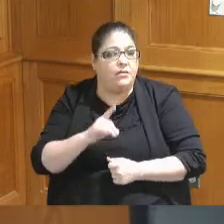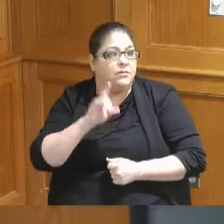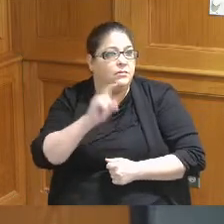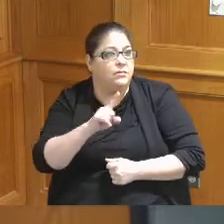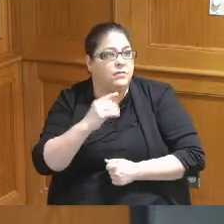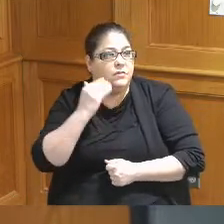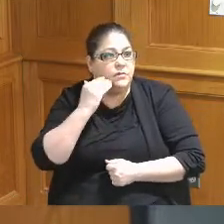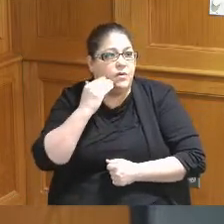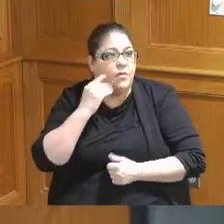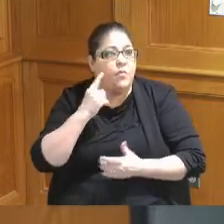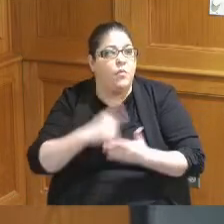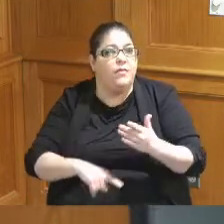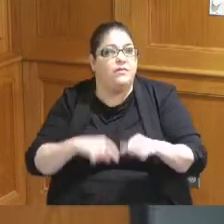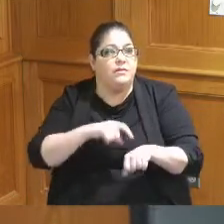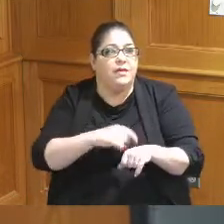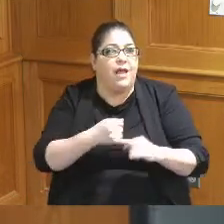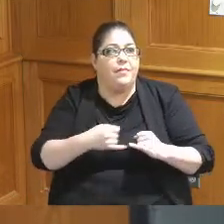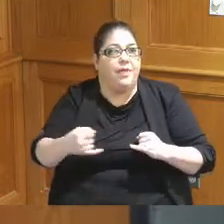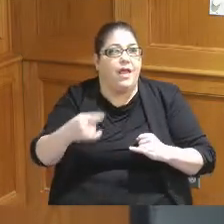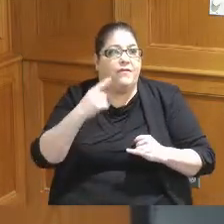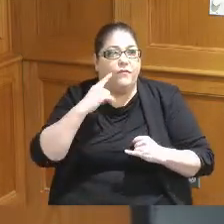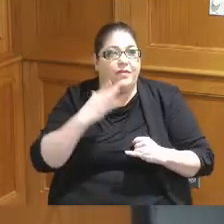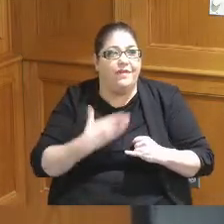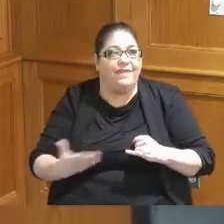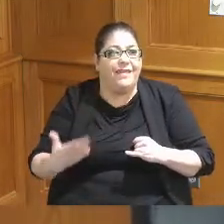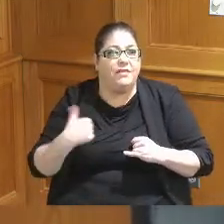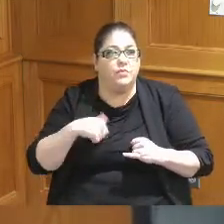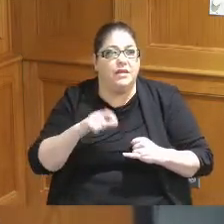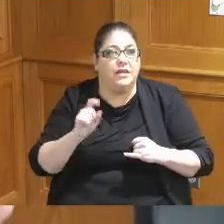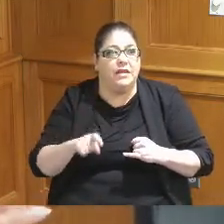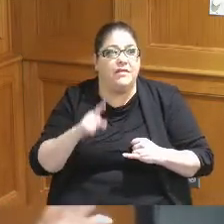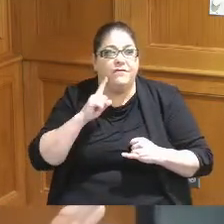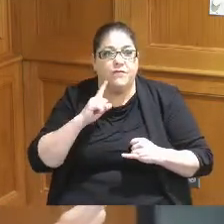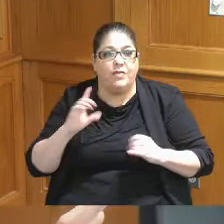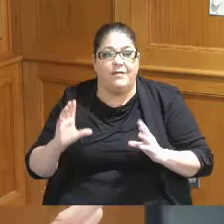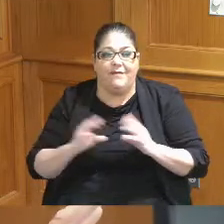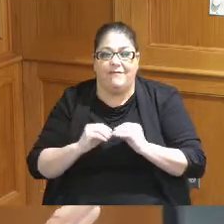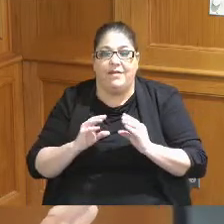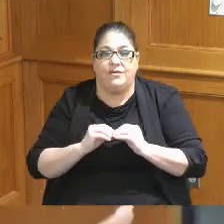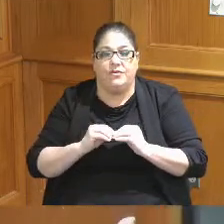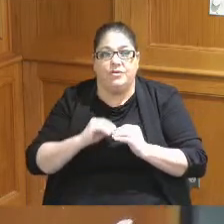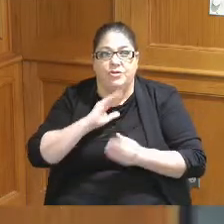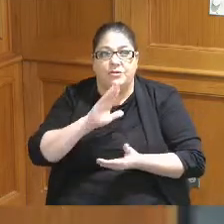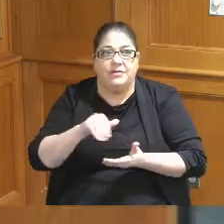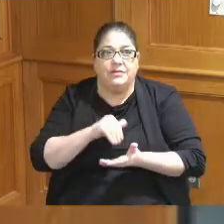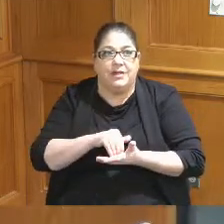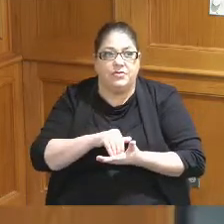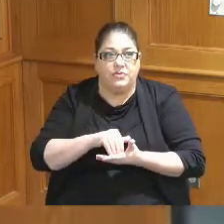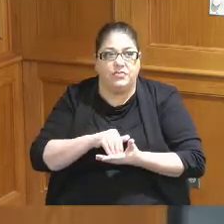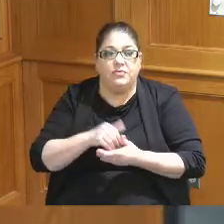what's the timeline for the things that are needed for the convention centerpiece what are those